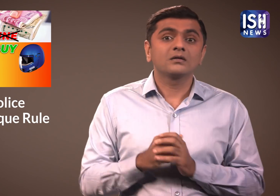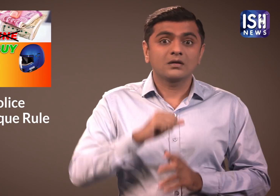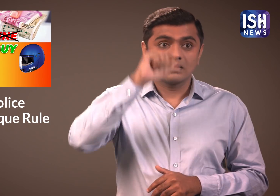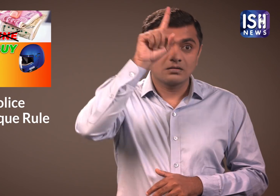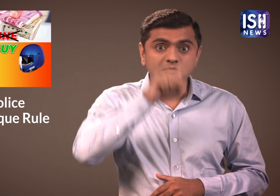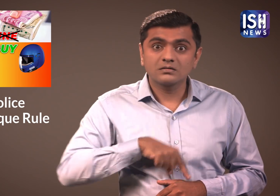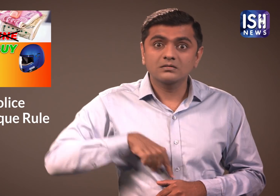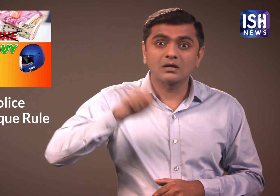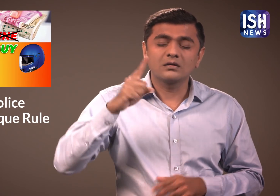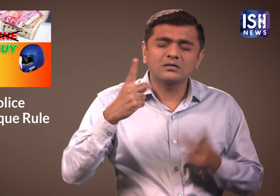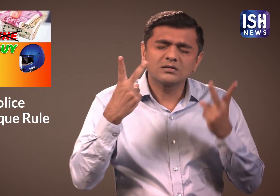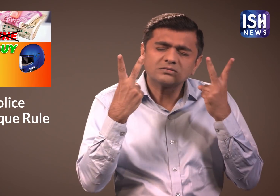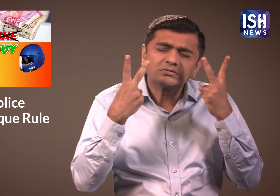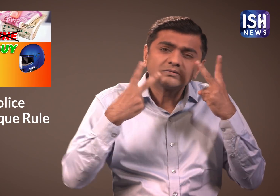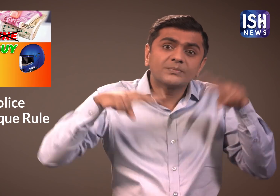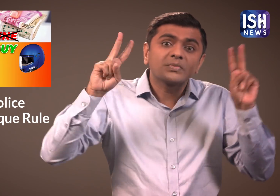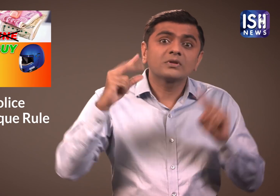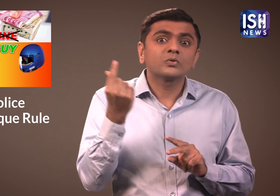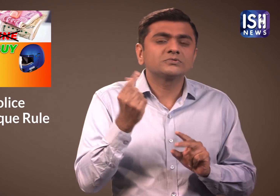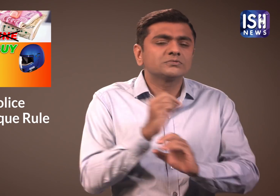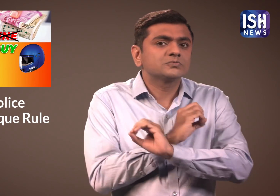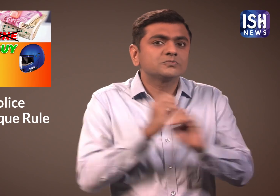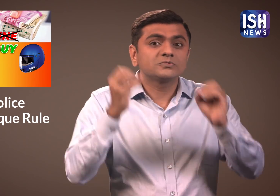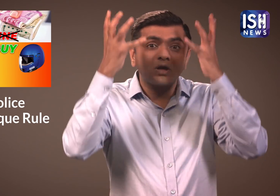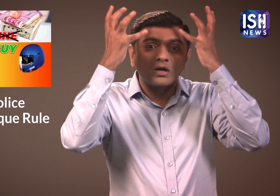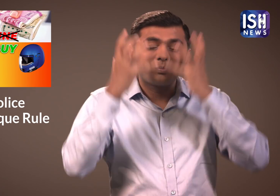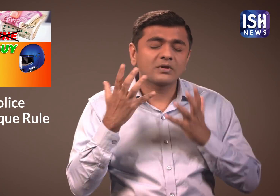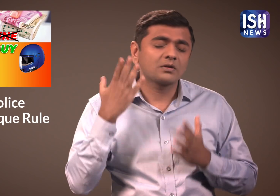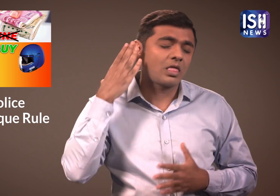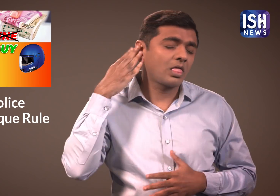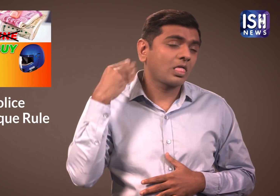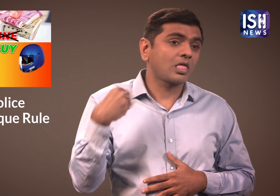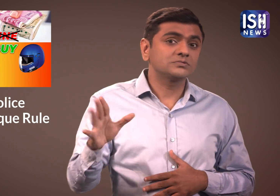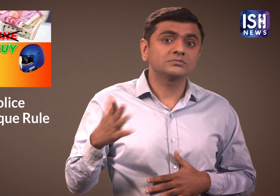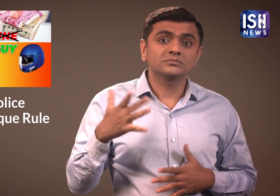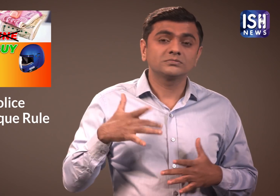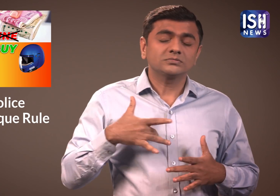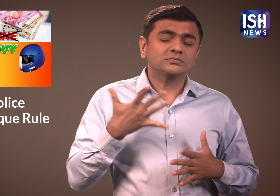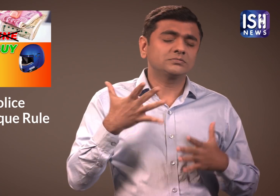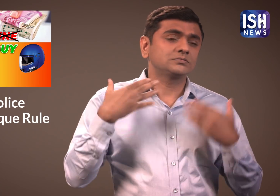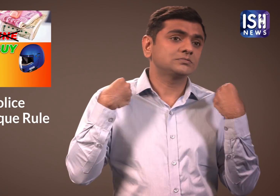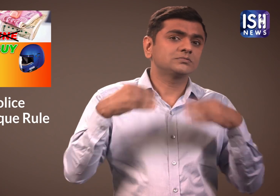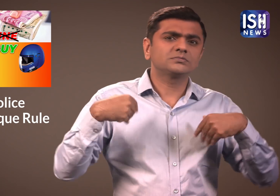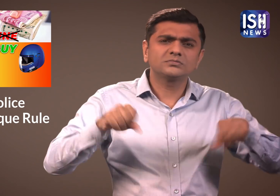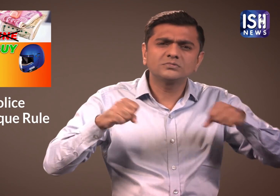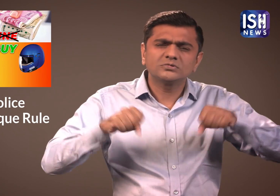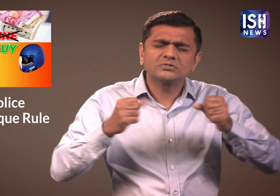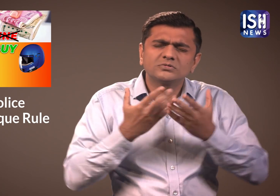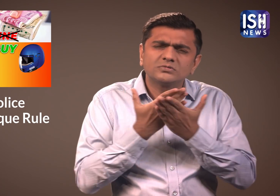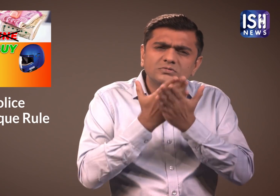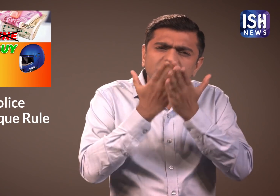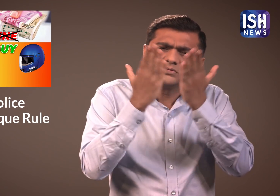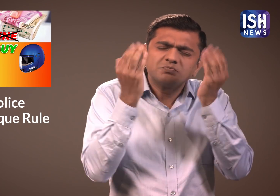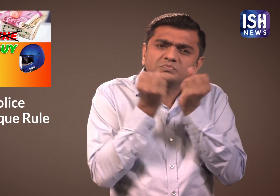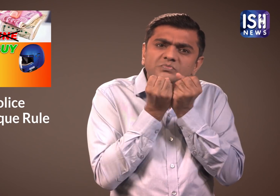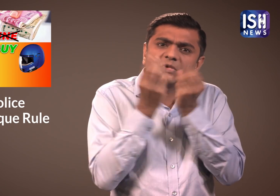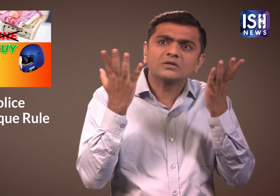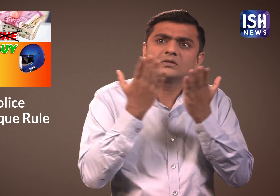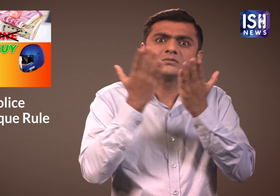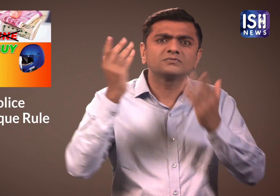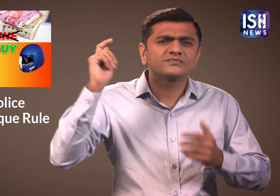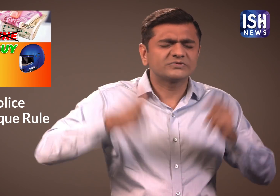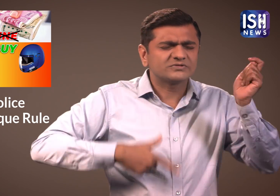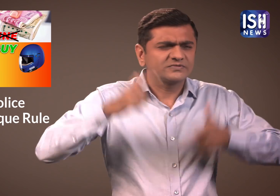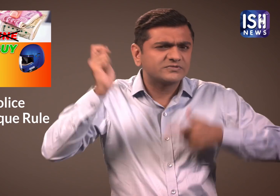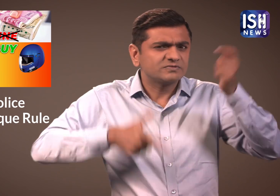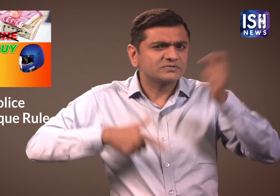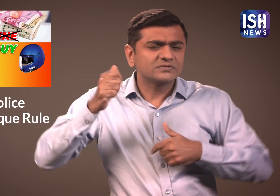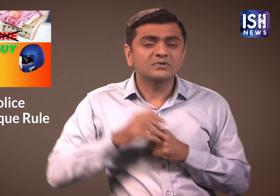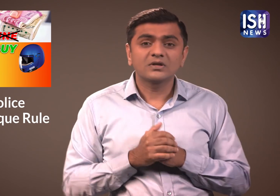In India many motorists refuse to wear helmet and have paid hefty fines.